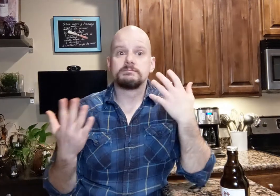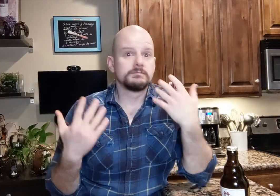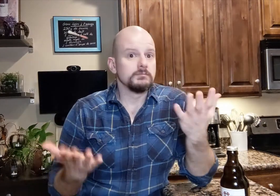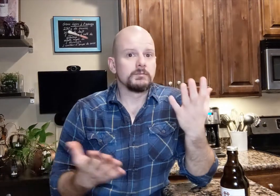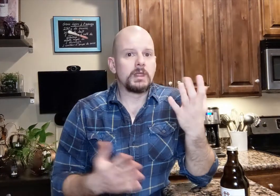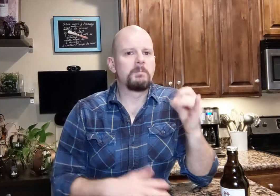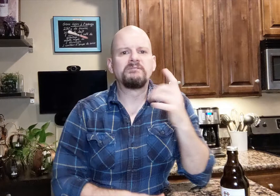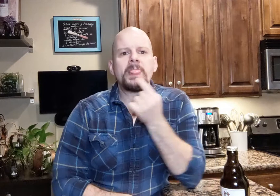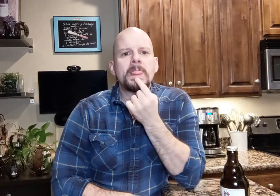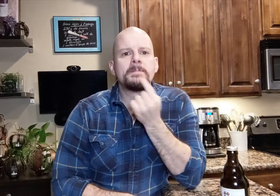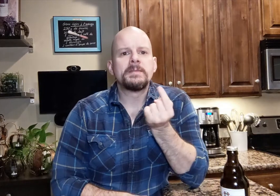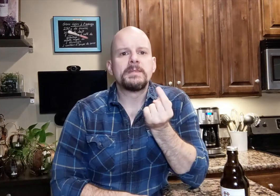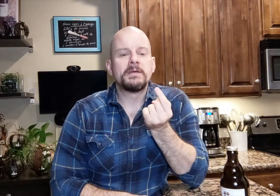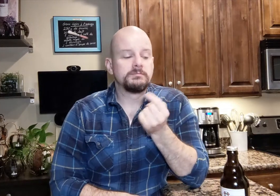It's because of the quality of taste.